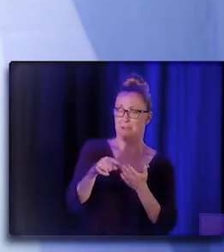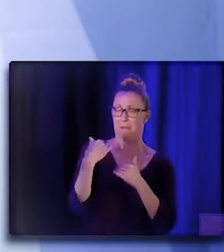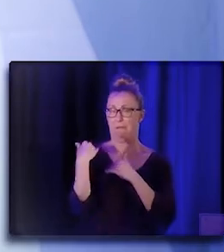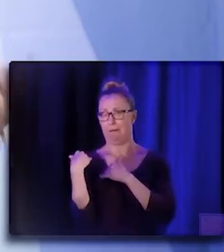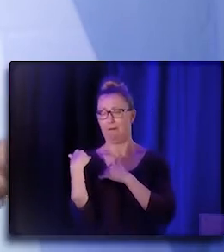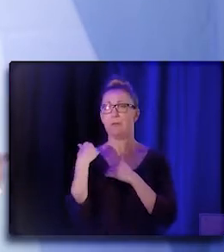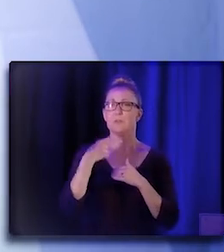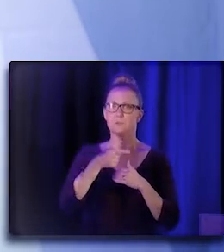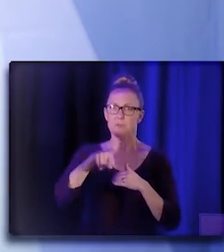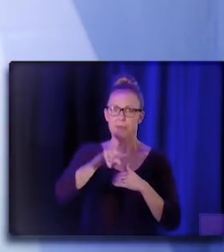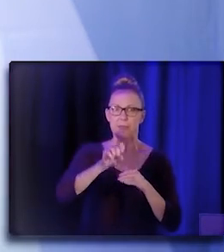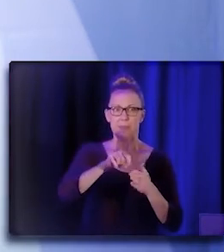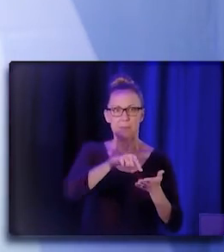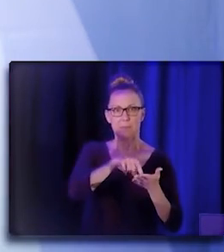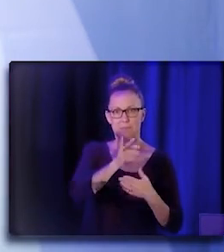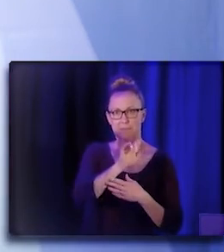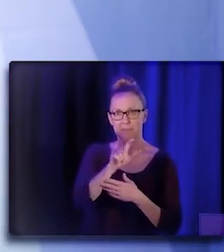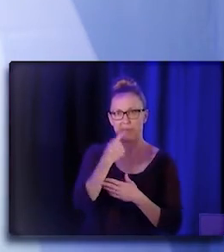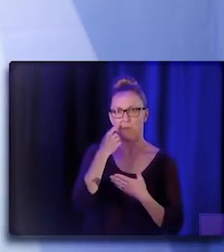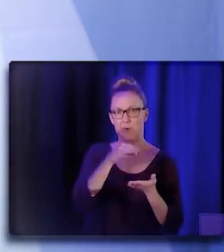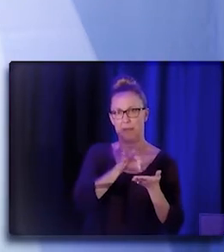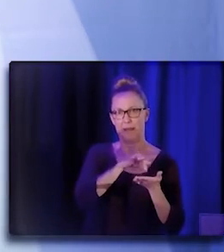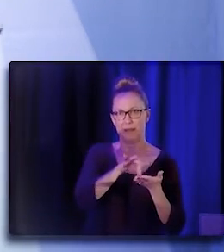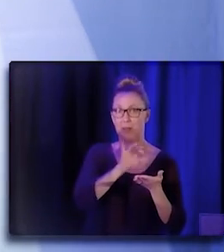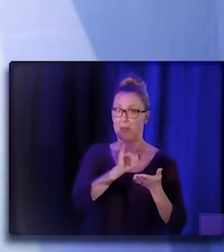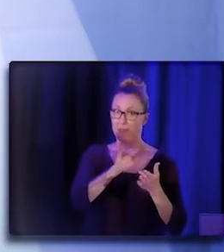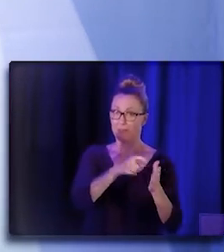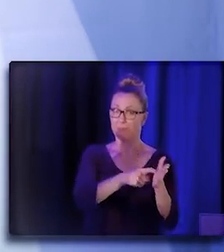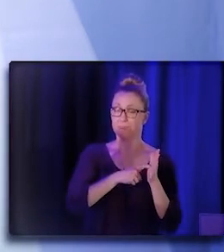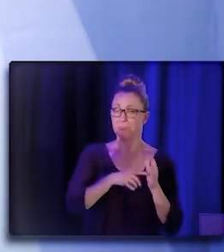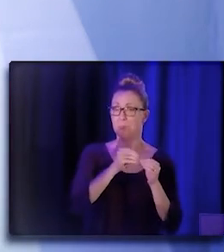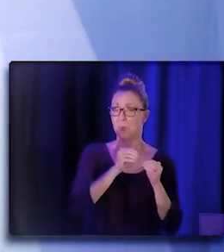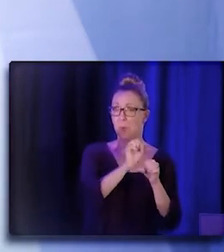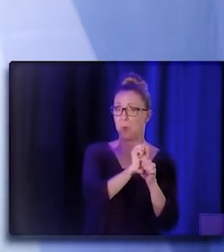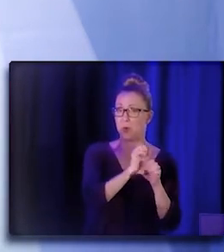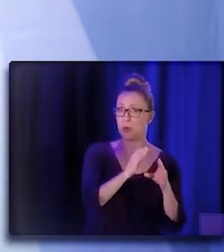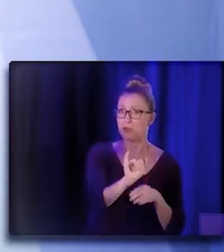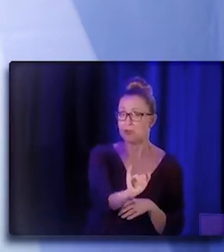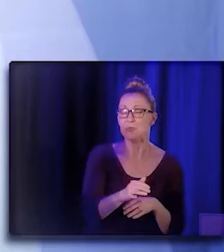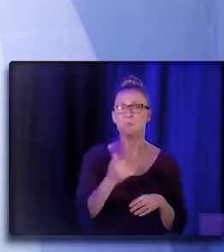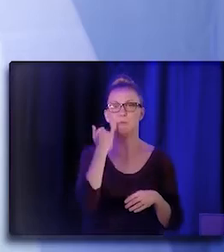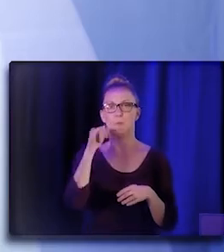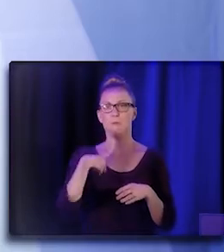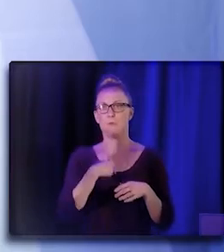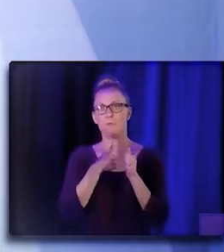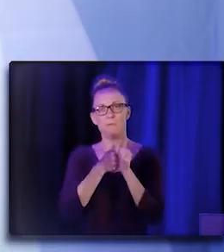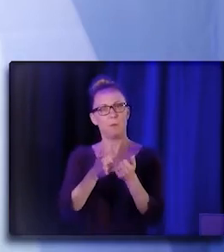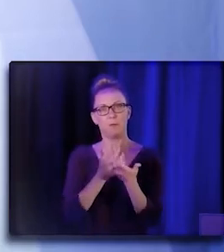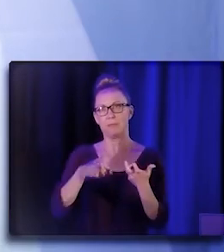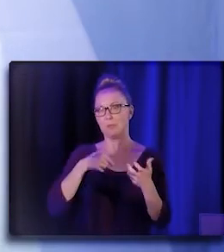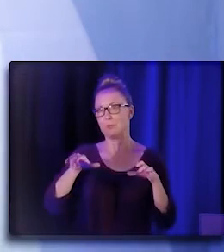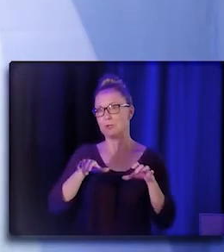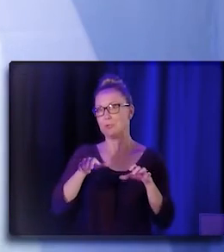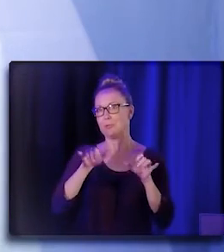to be able to bill for Medi-Cal now. So, you know, if we're following along, you know, where we're currently at, we're going to just replicate the status quo